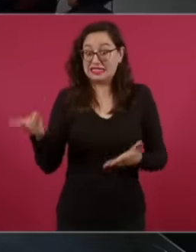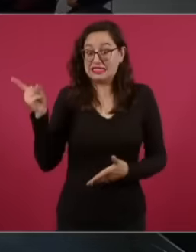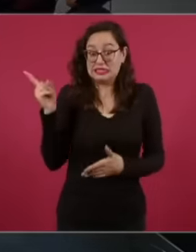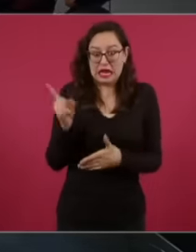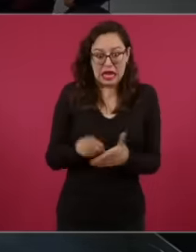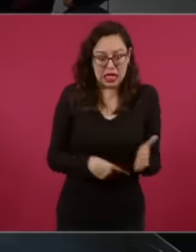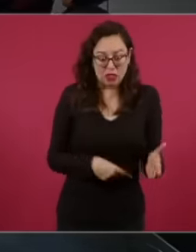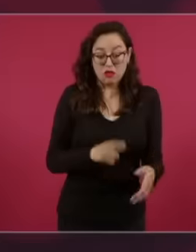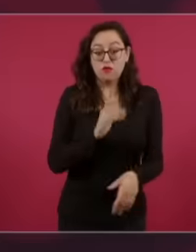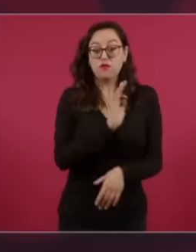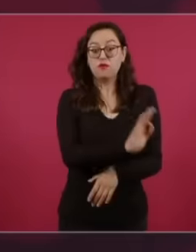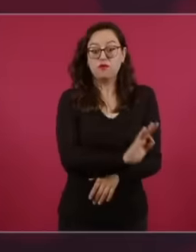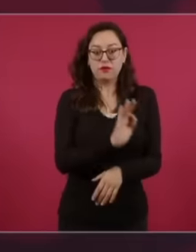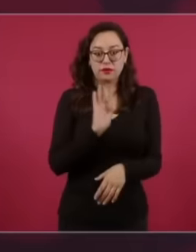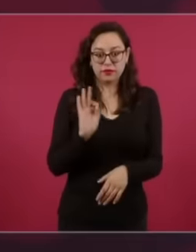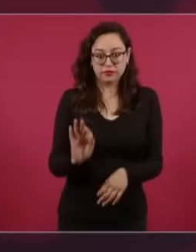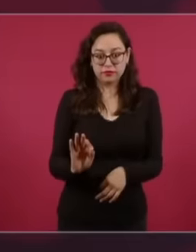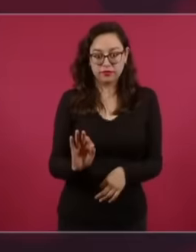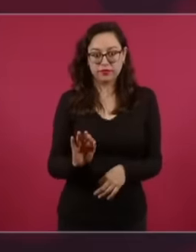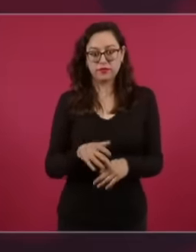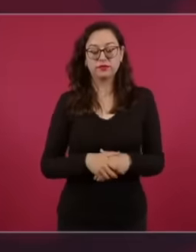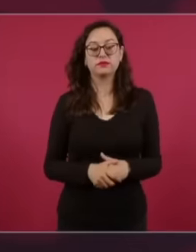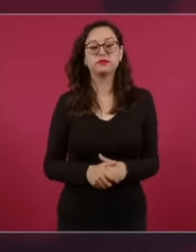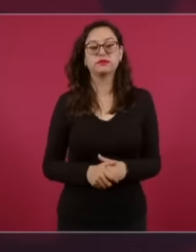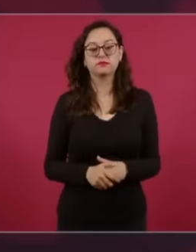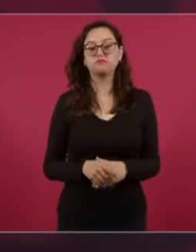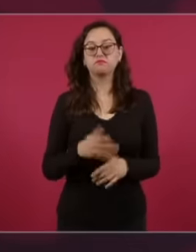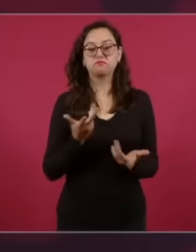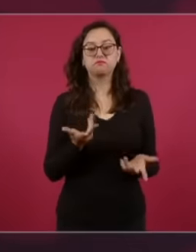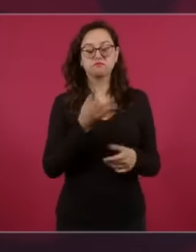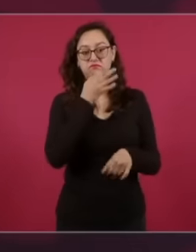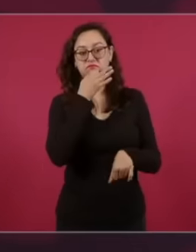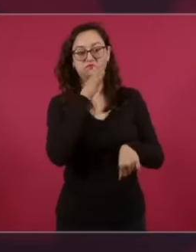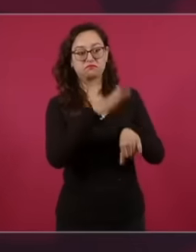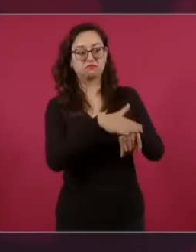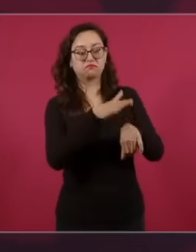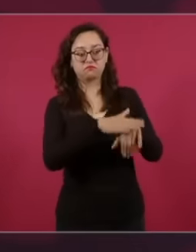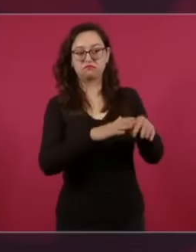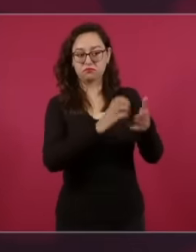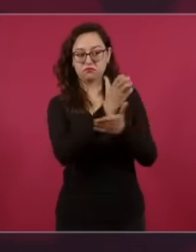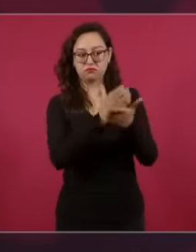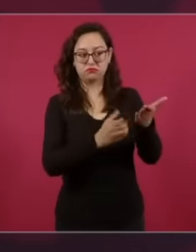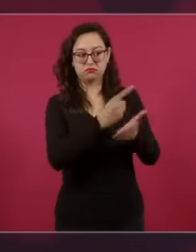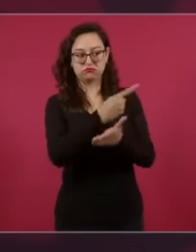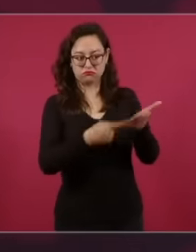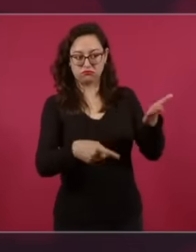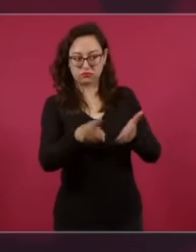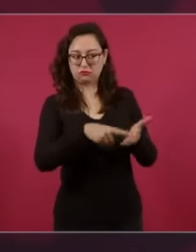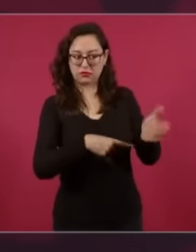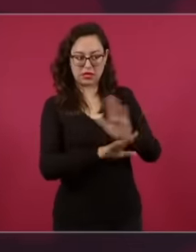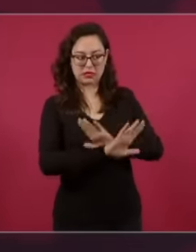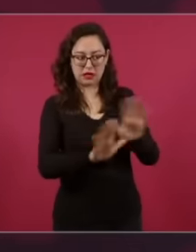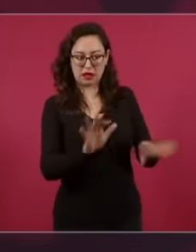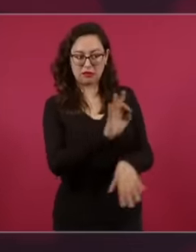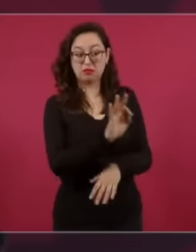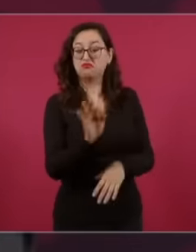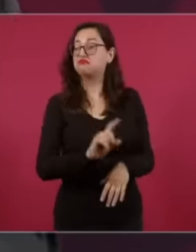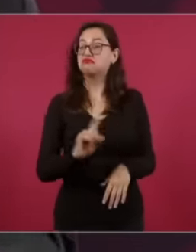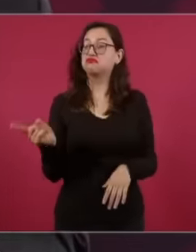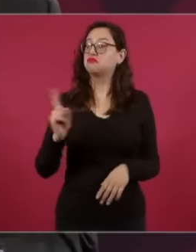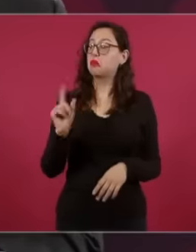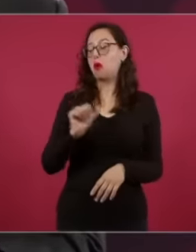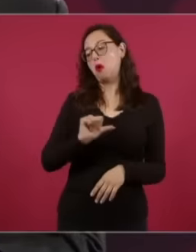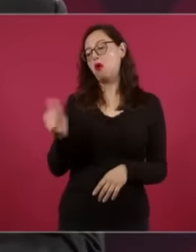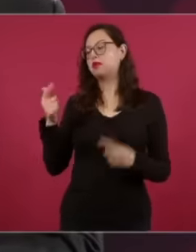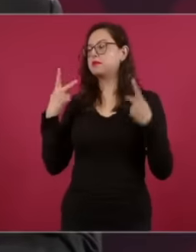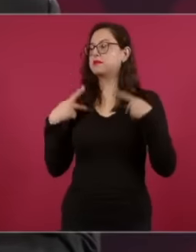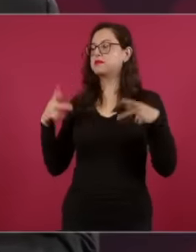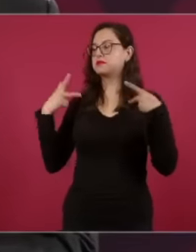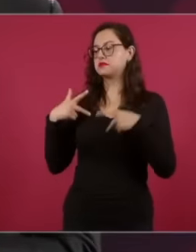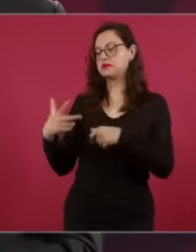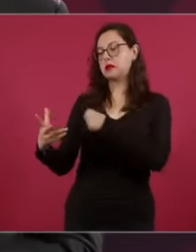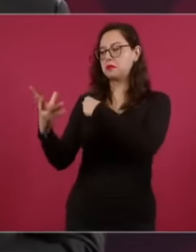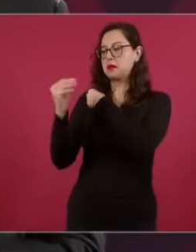and Suddenly, your contract was canceled, they didn't renew it. How